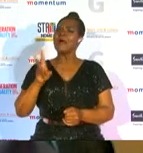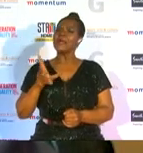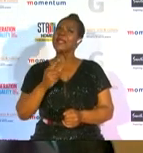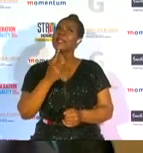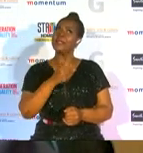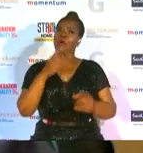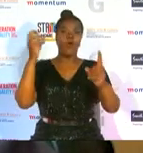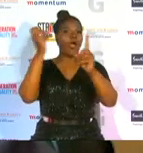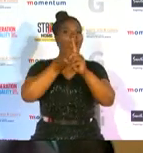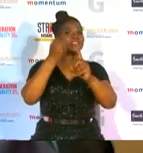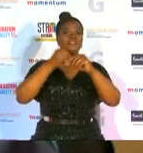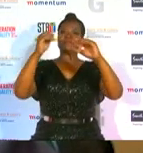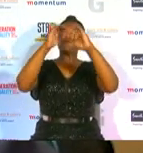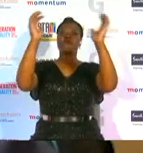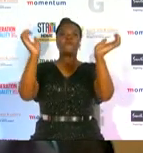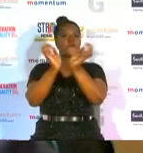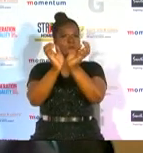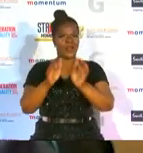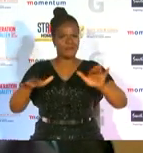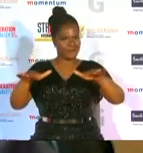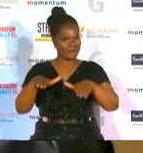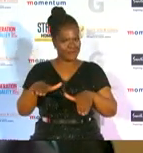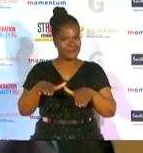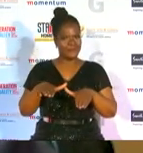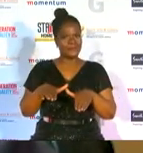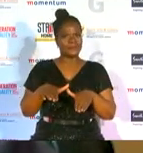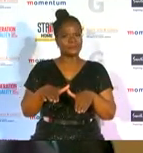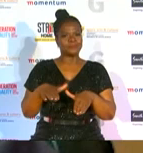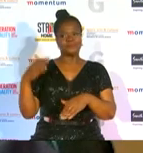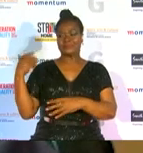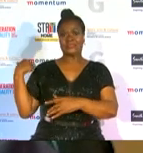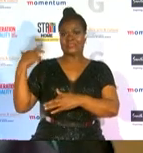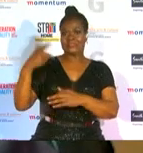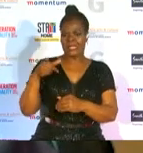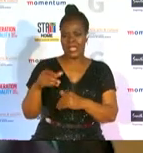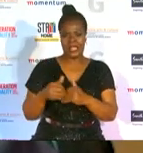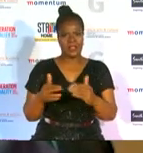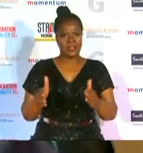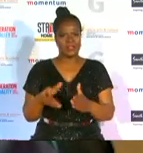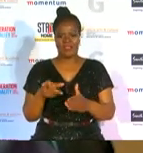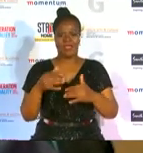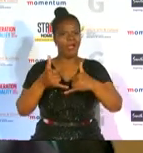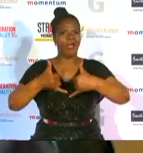only global platform since its inception these awards have recognized the